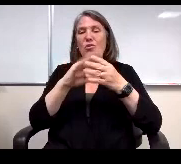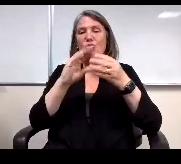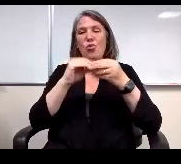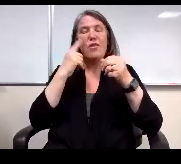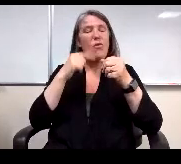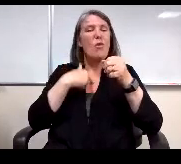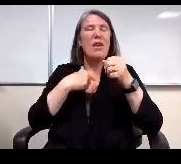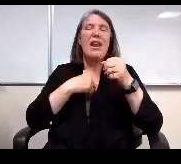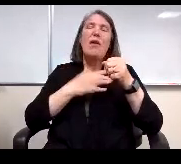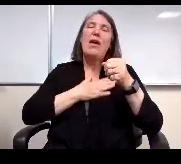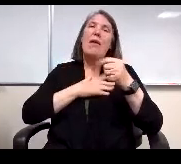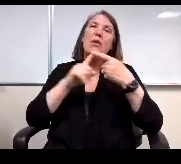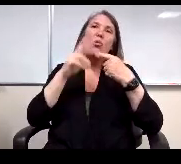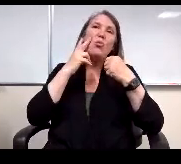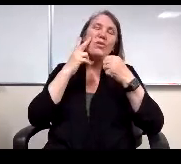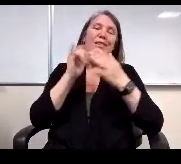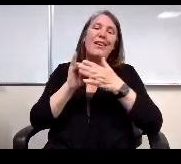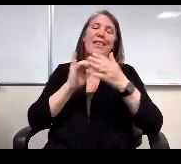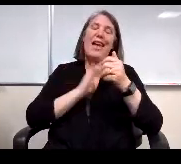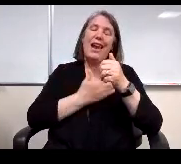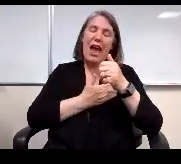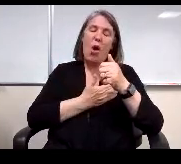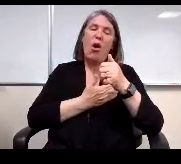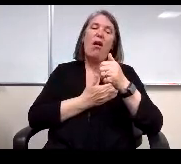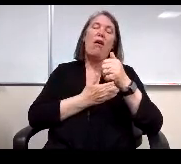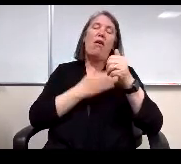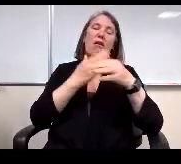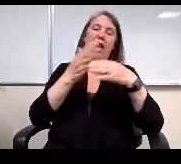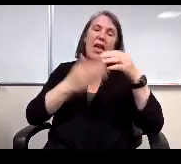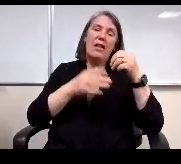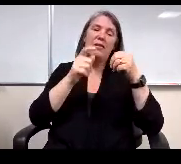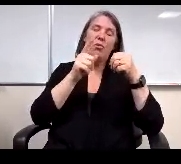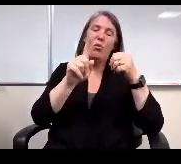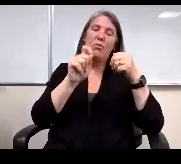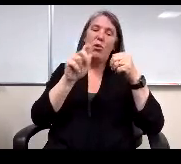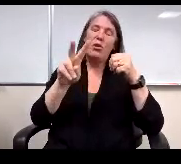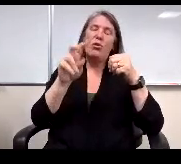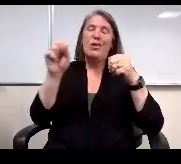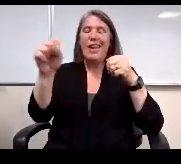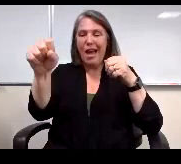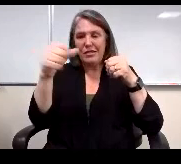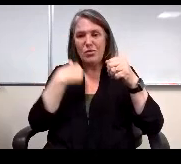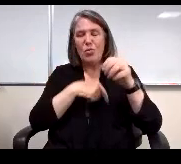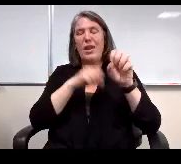That that E RNS 1.2 we can say yes, so that that was good.